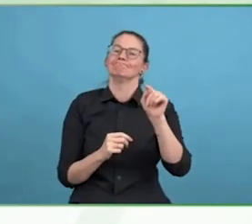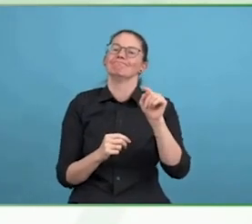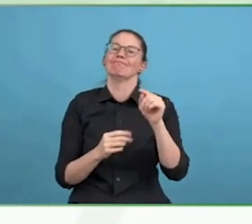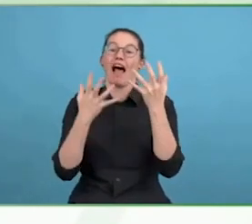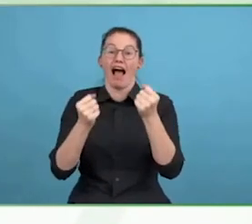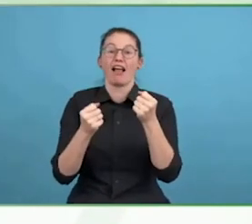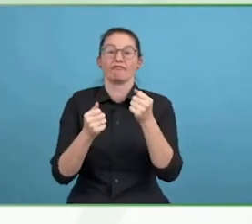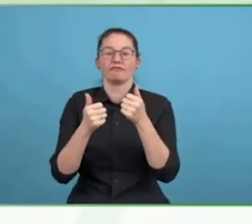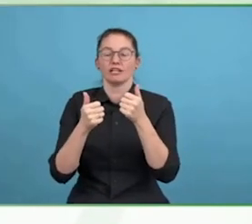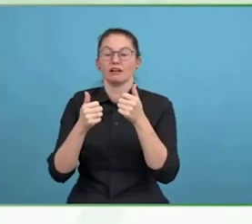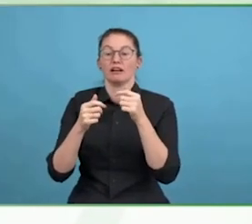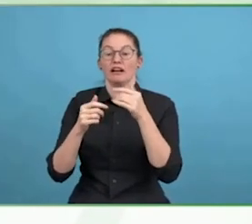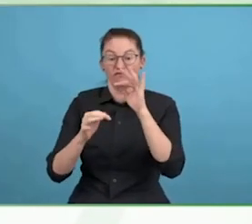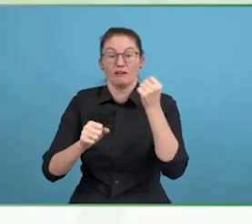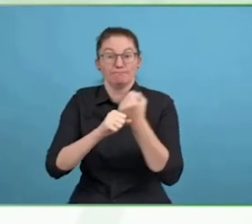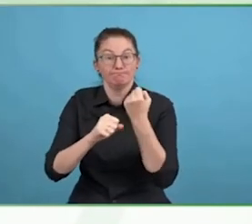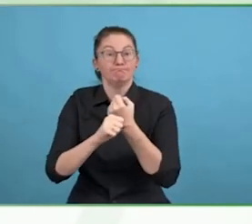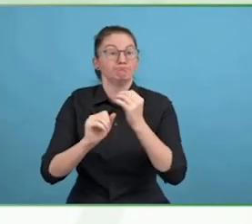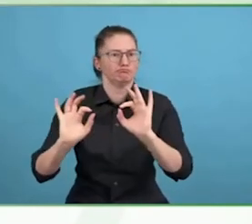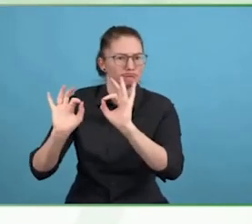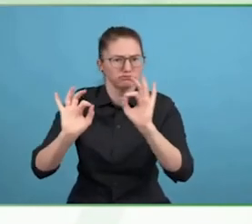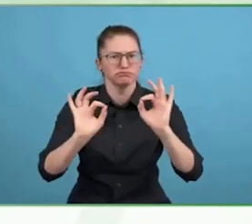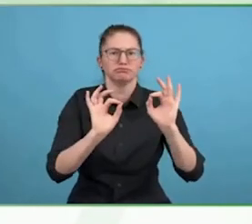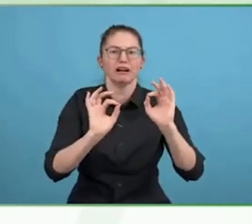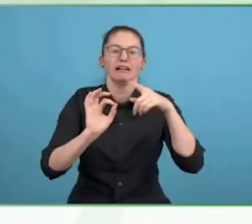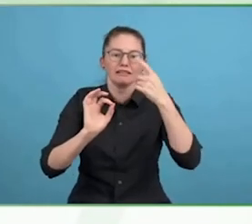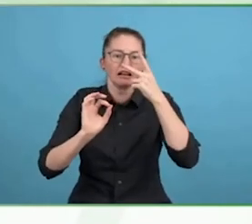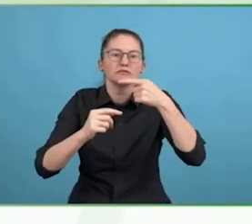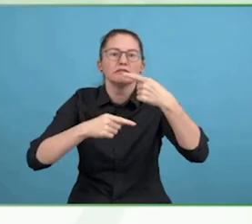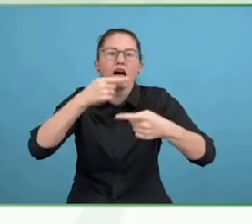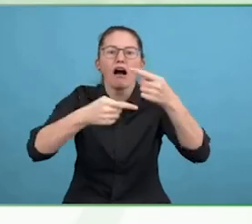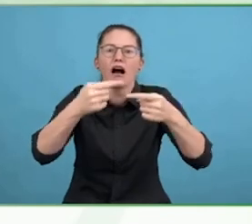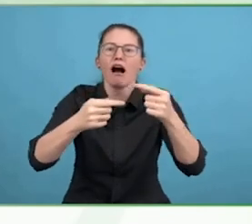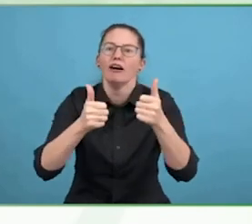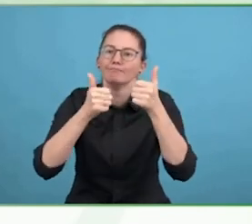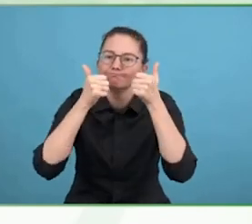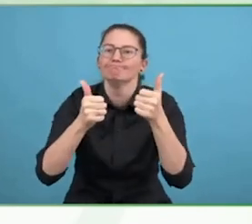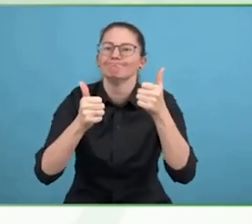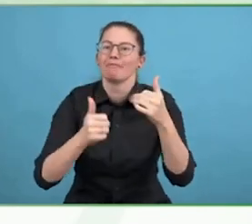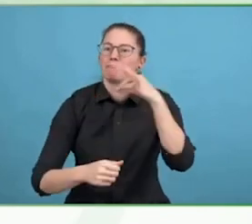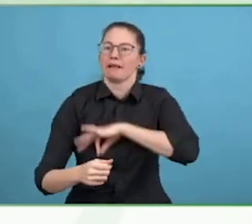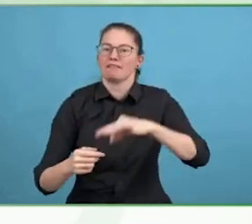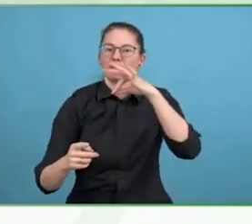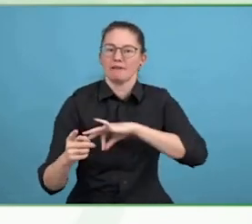over 50% of the world population are somehow touched by ability challenges.